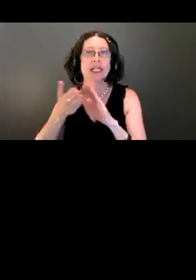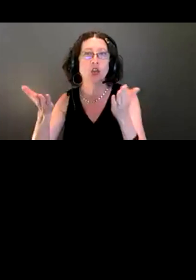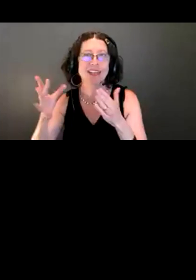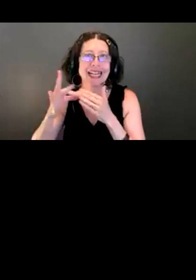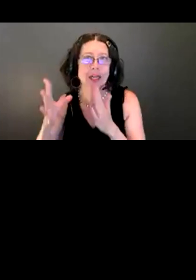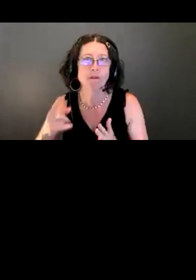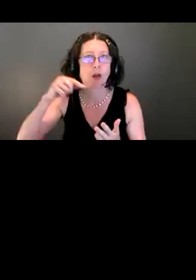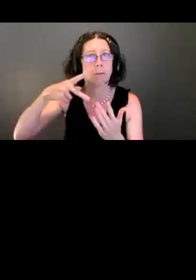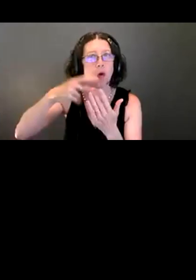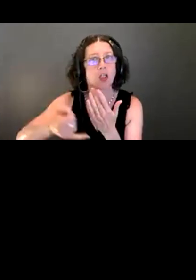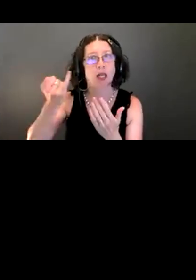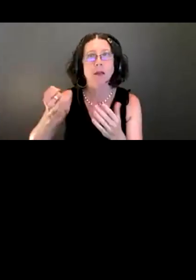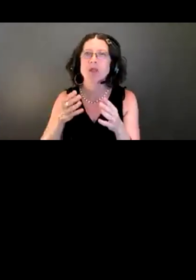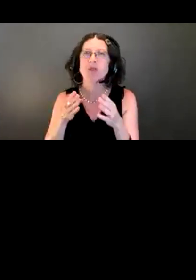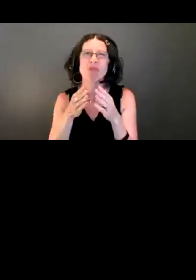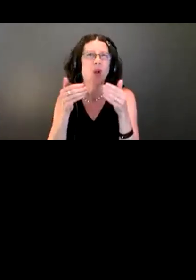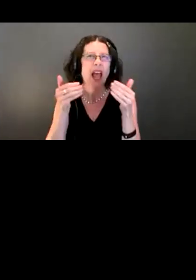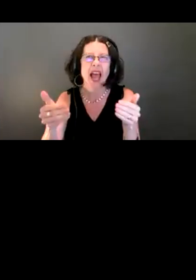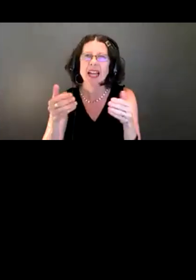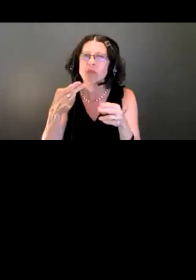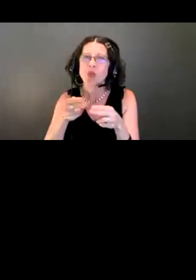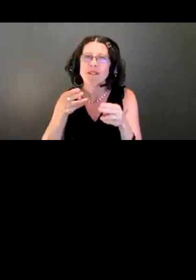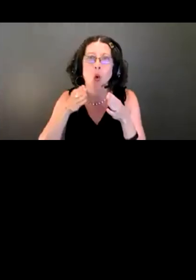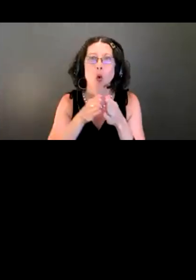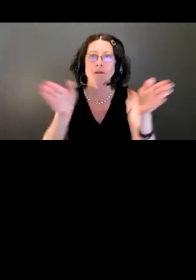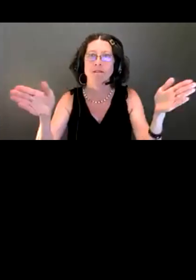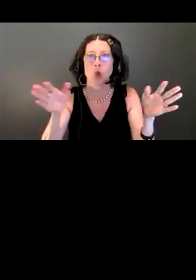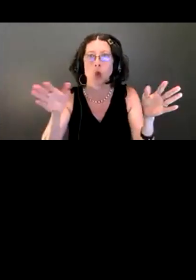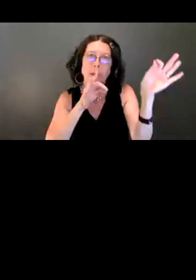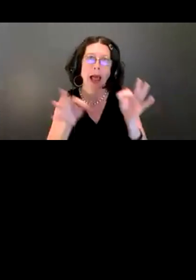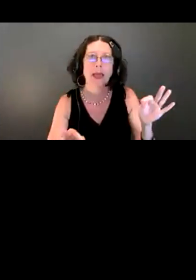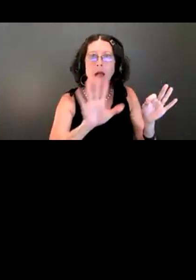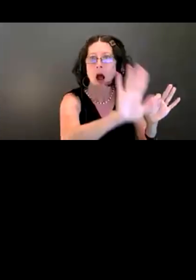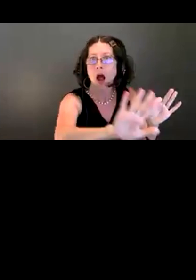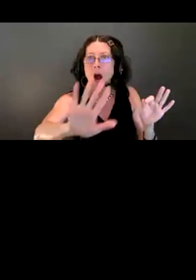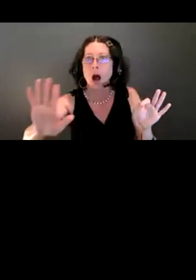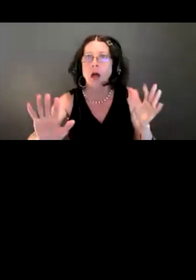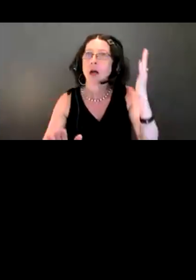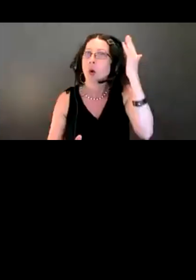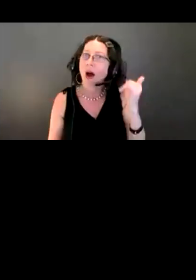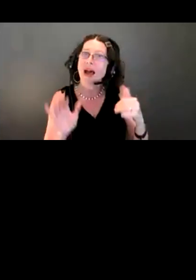overview of the project so you understand why we're impacting the trailhead and what's going to happen there.